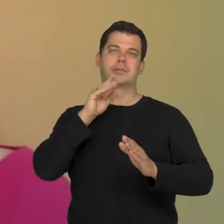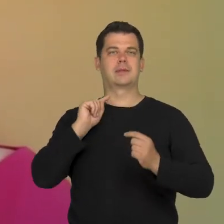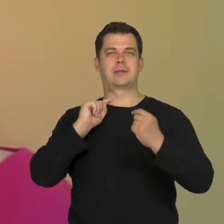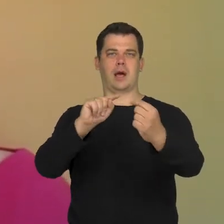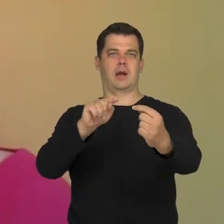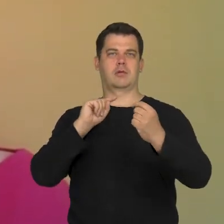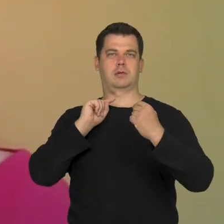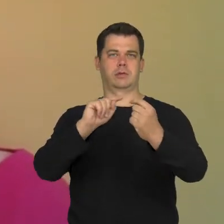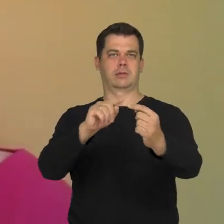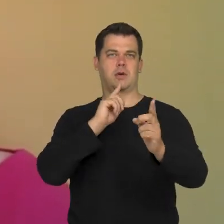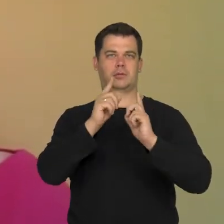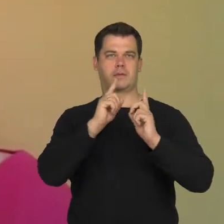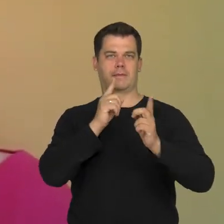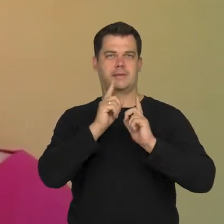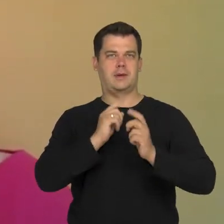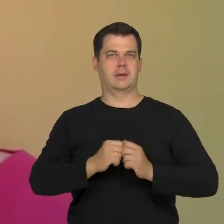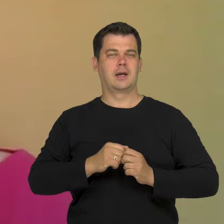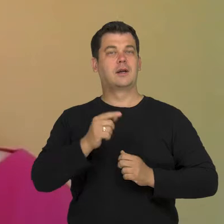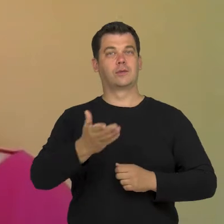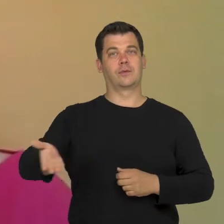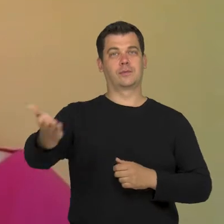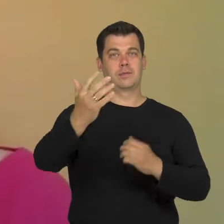a dialogue with the audience.